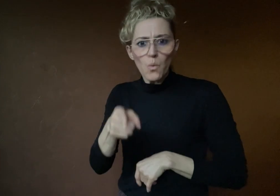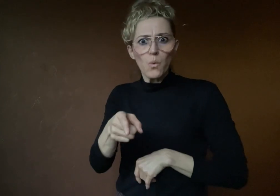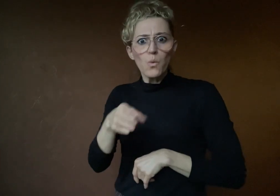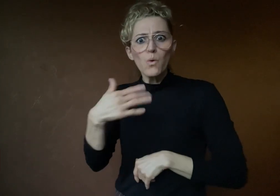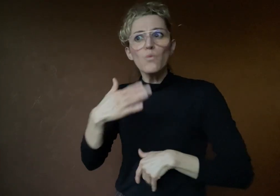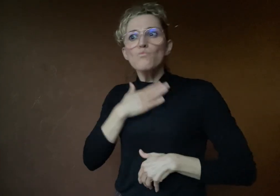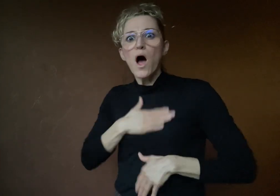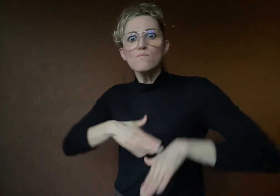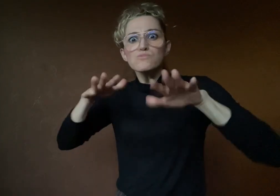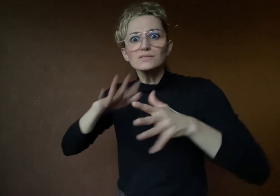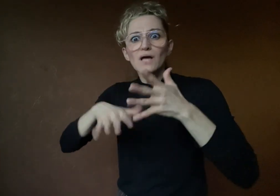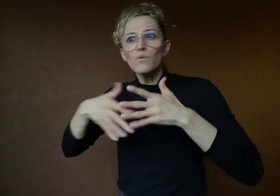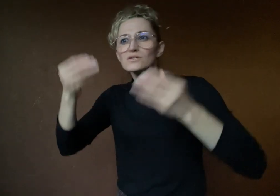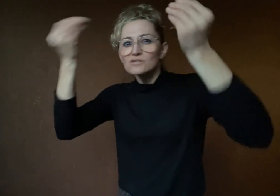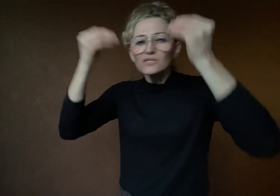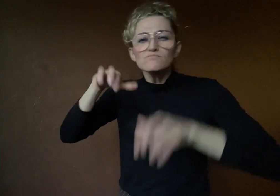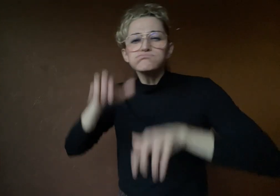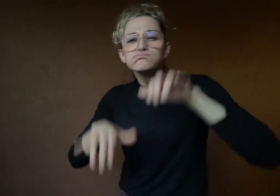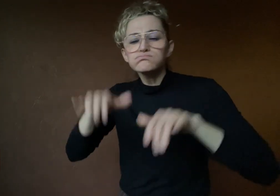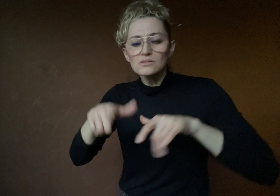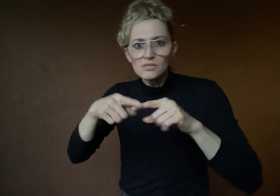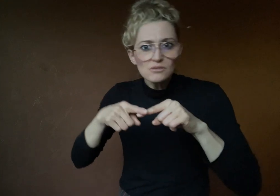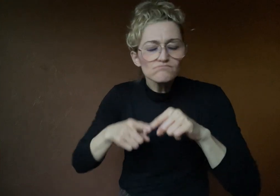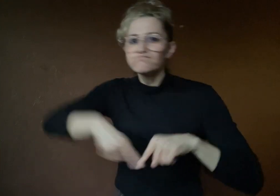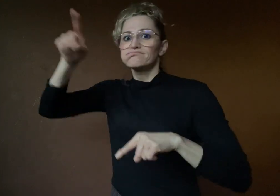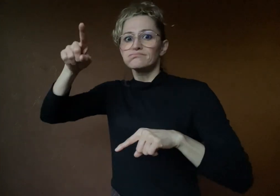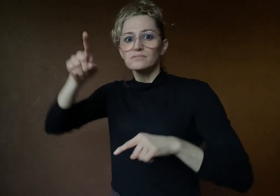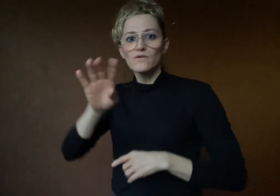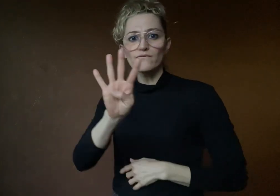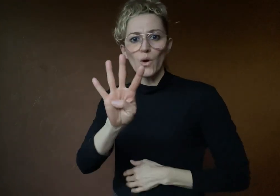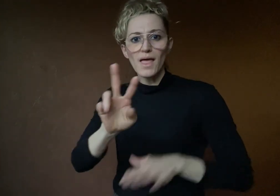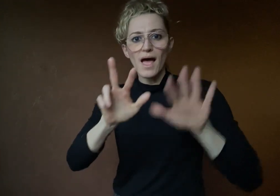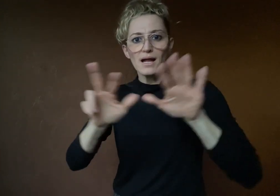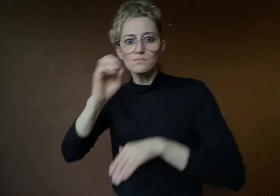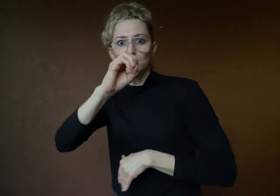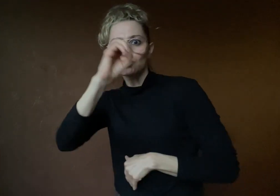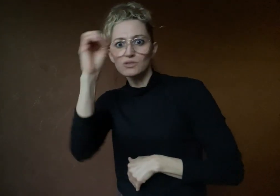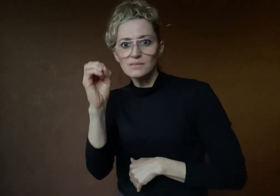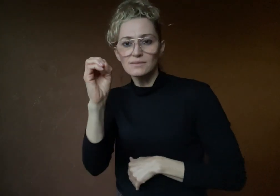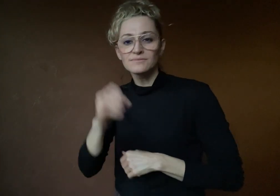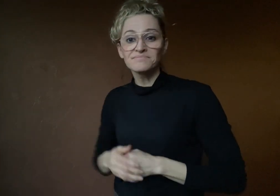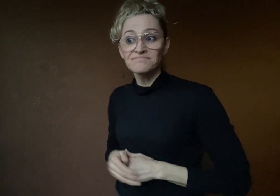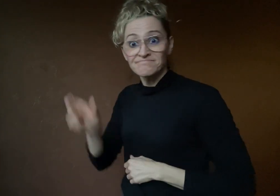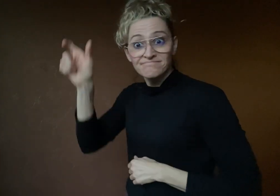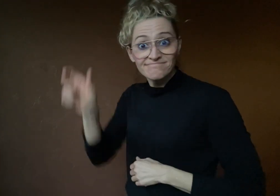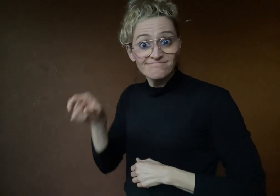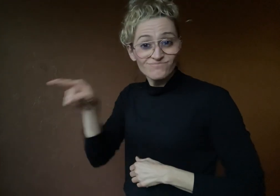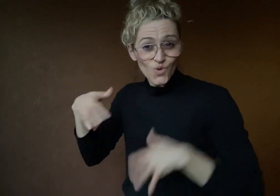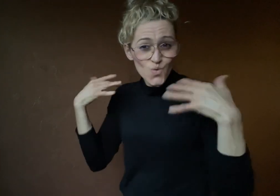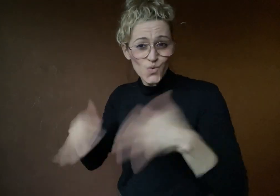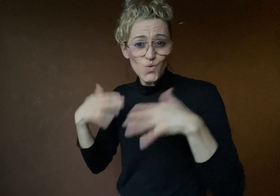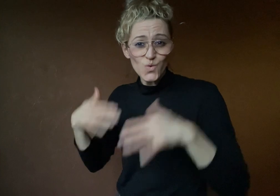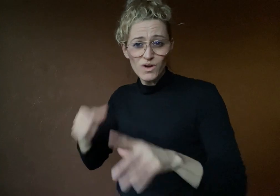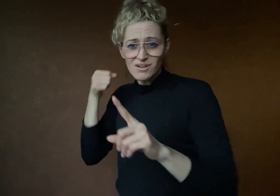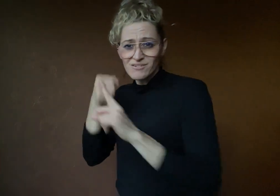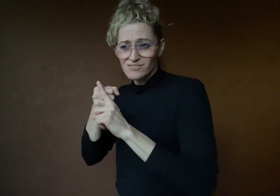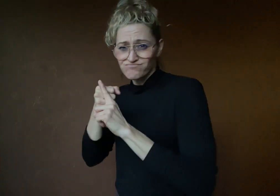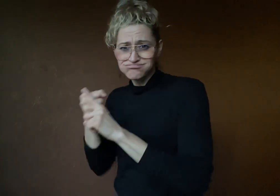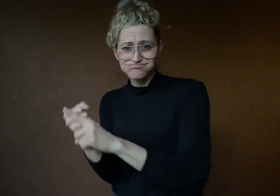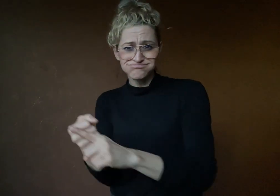for learning BSL have increased to 488%. Rose is making